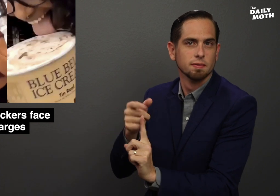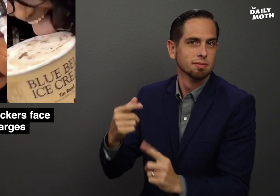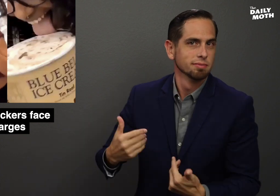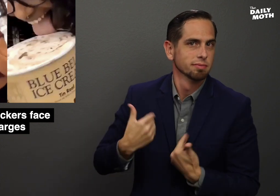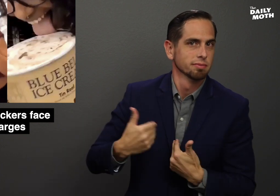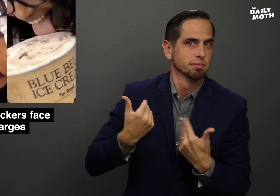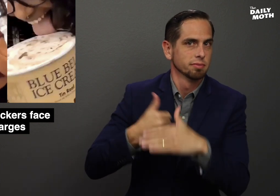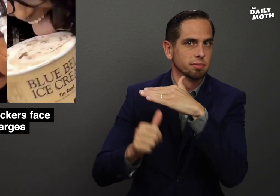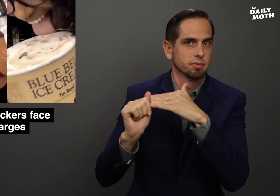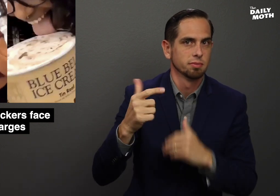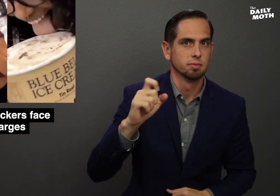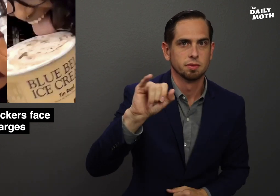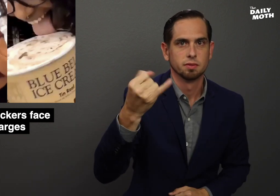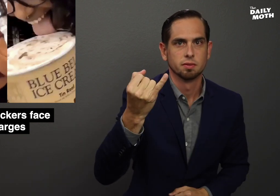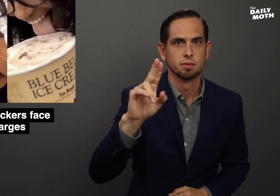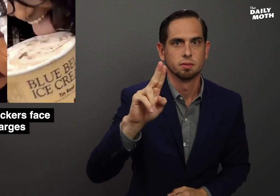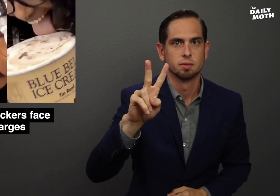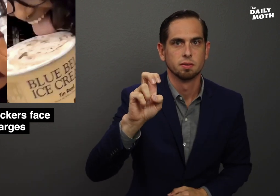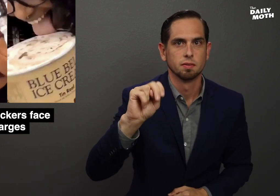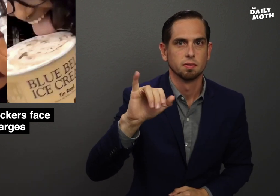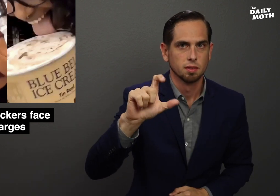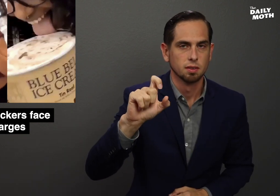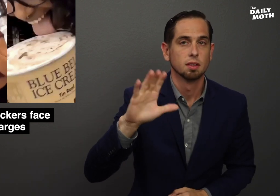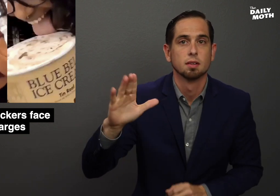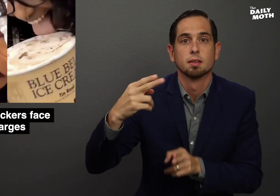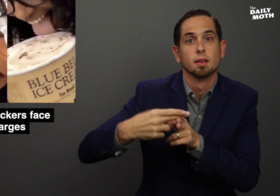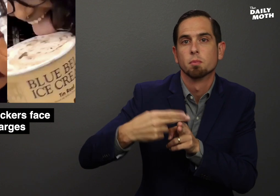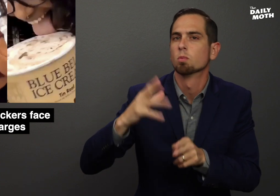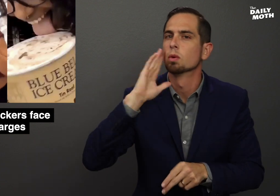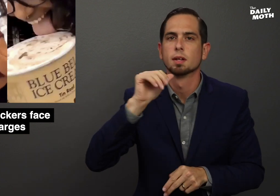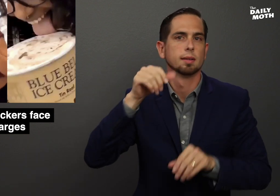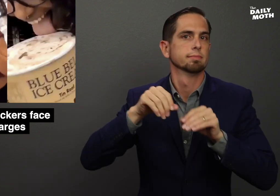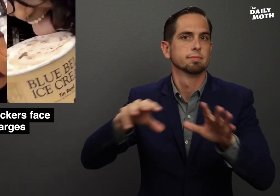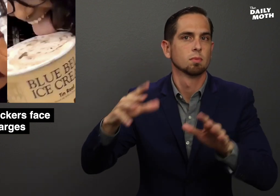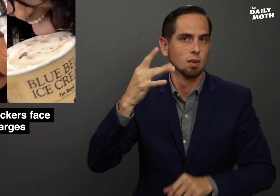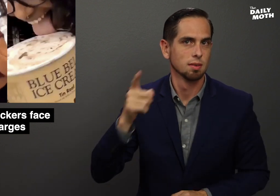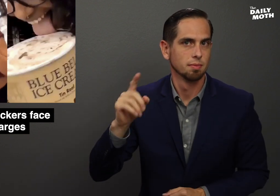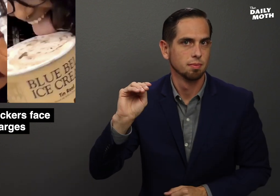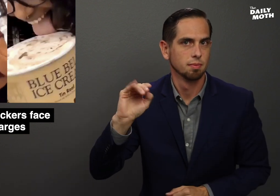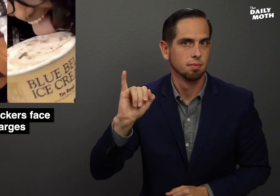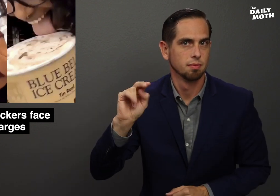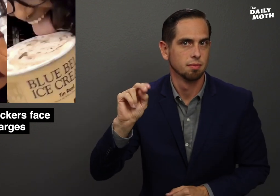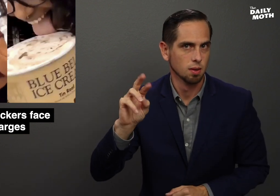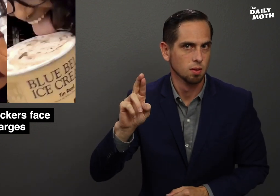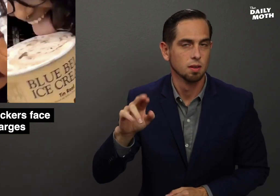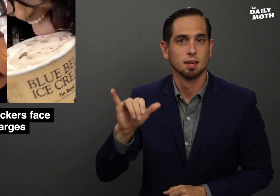She is a juvenile and her name will not be released because she is a minor.